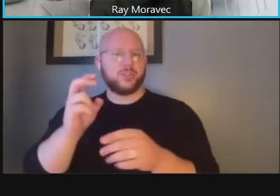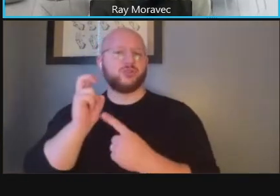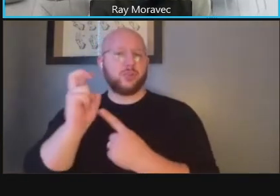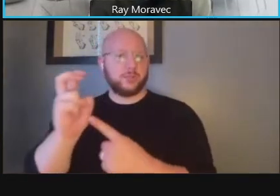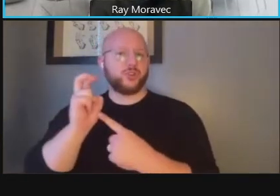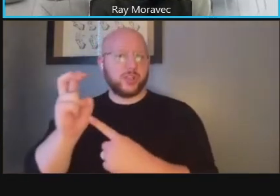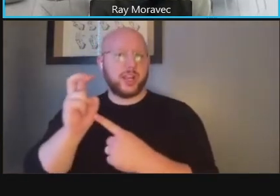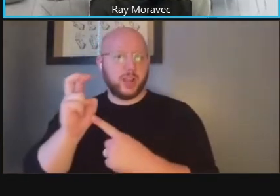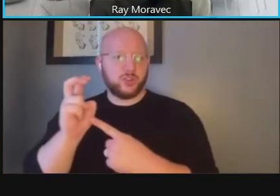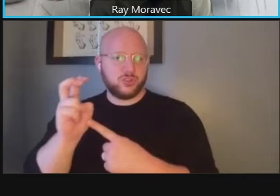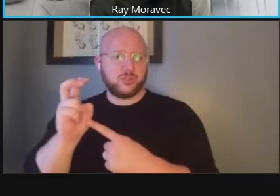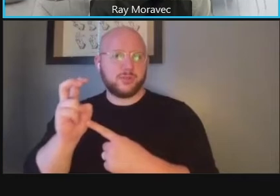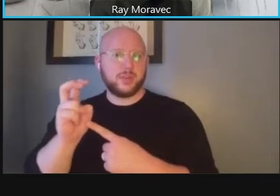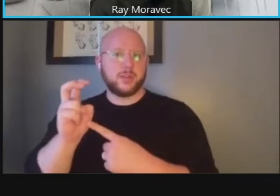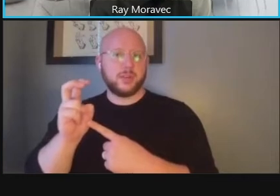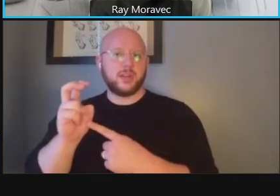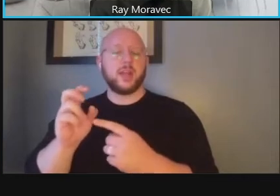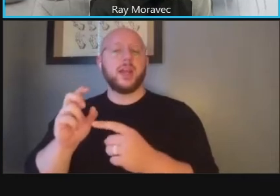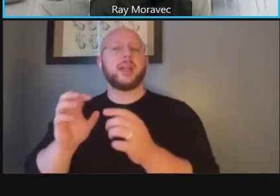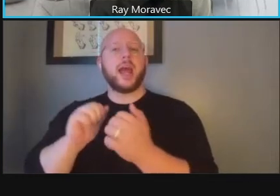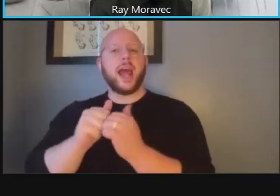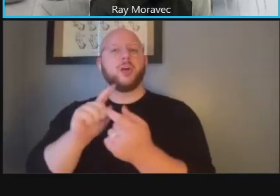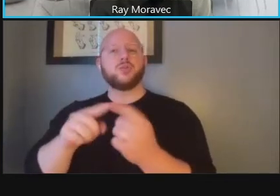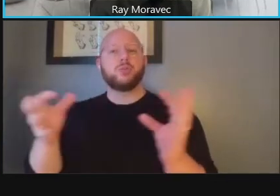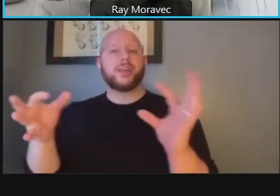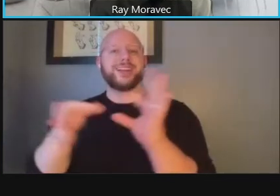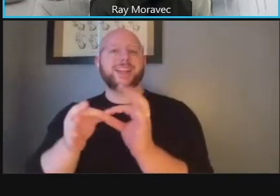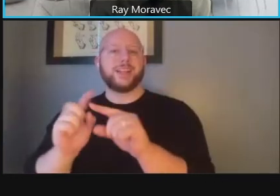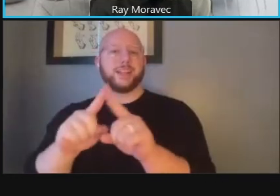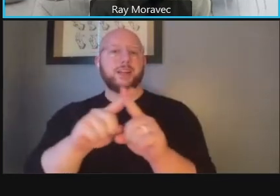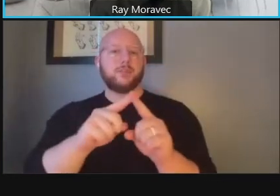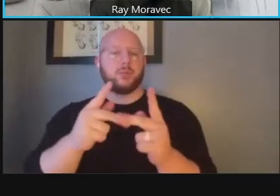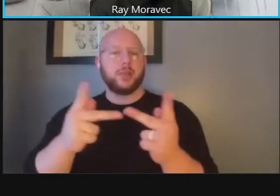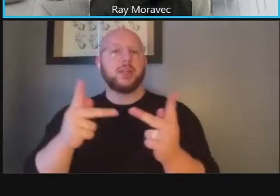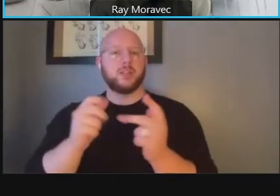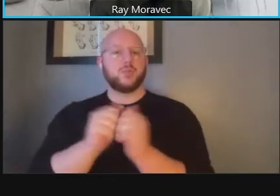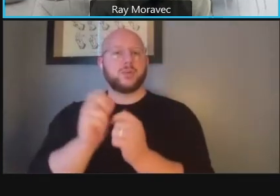of transportation facilities there are a lot of things to keep in mind as that relates to